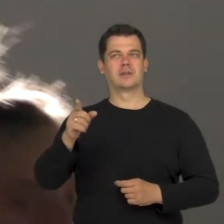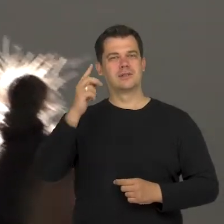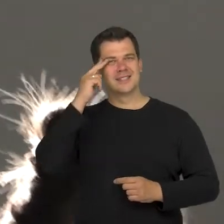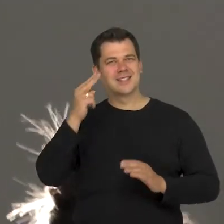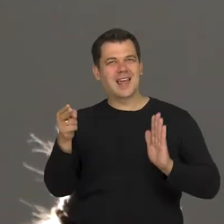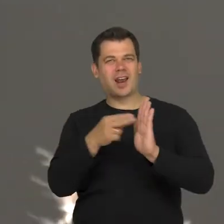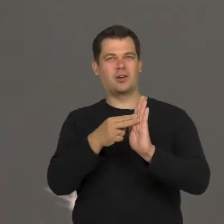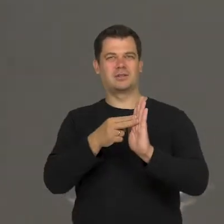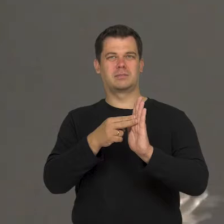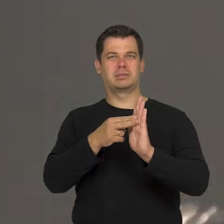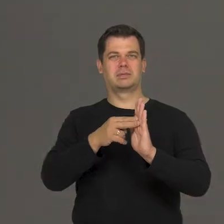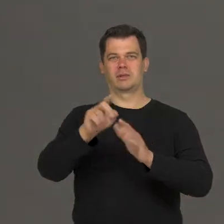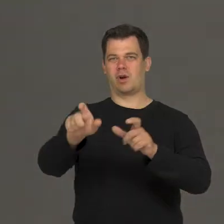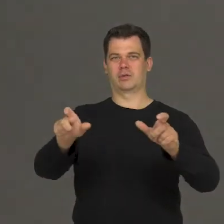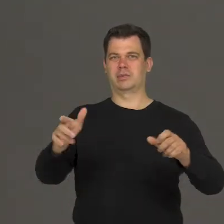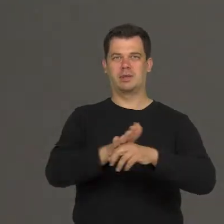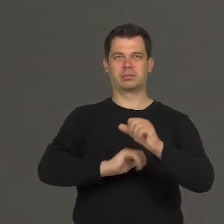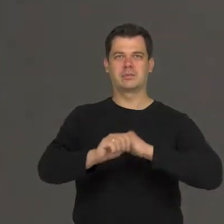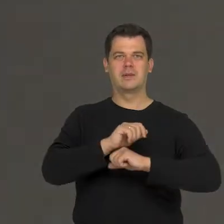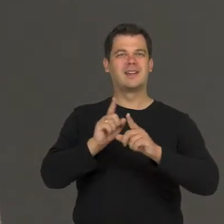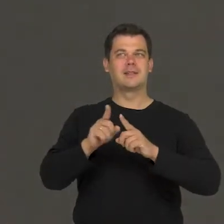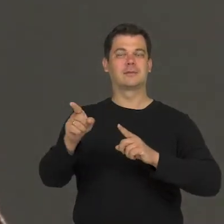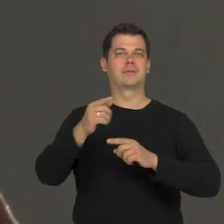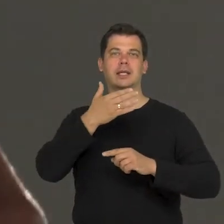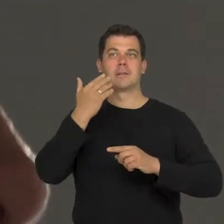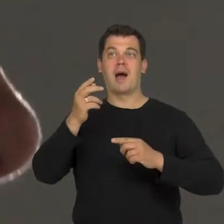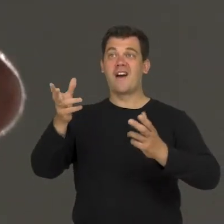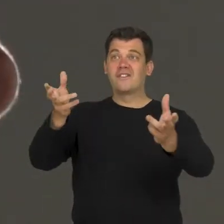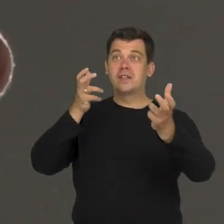it is also manipulates the viewer and leaves no room for interpretation